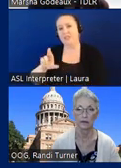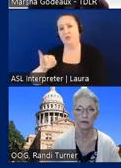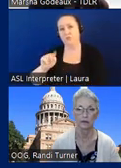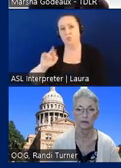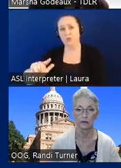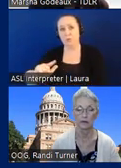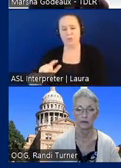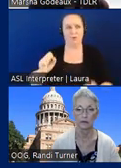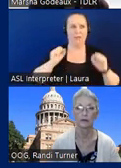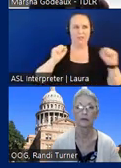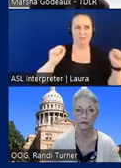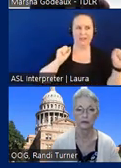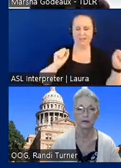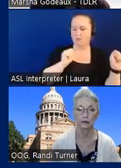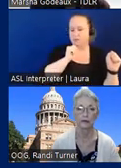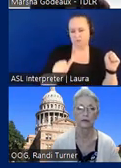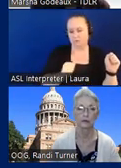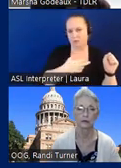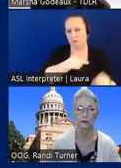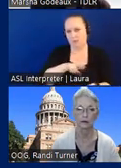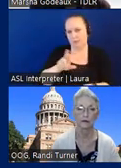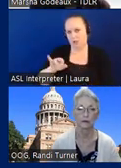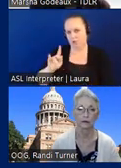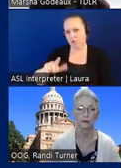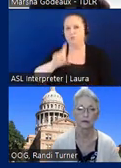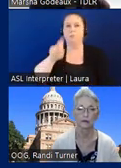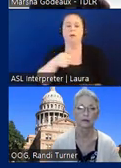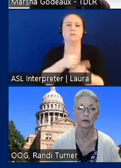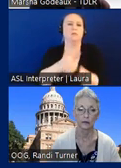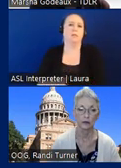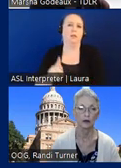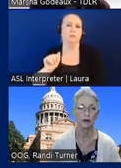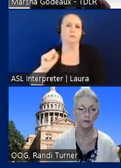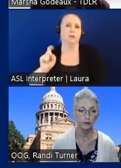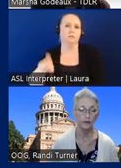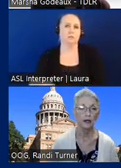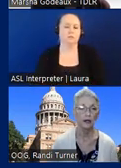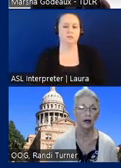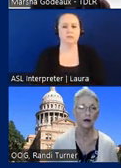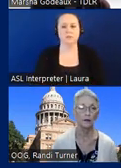be connected as a religious ritual area, it would have to comply with TAS. Okay um